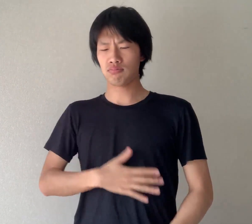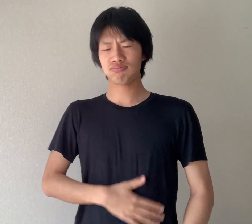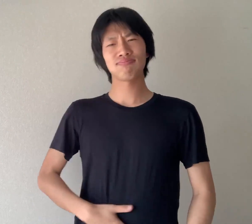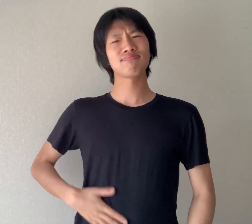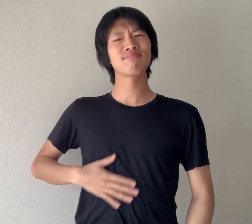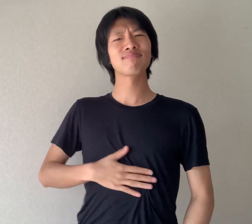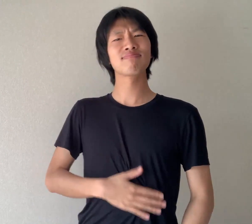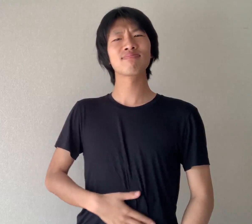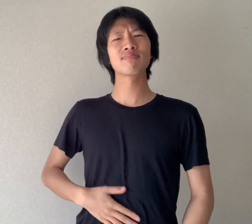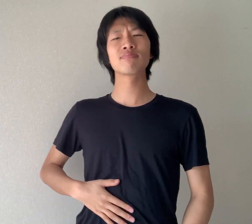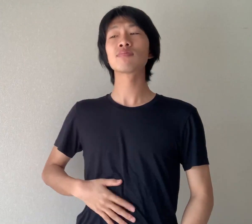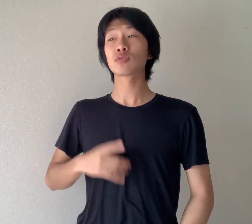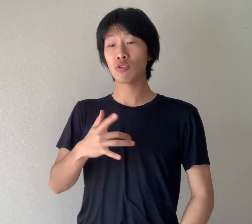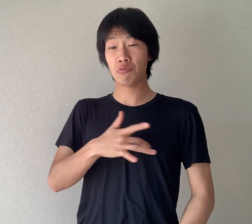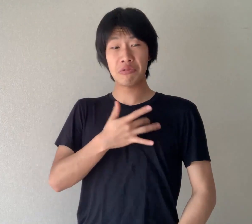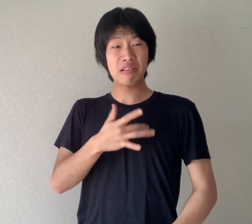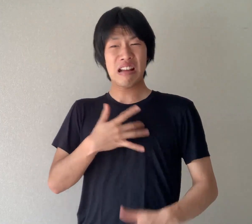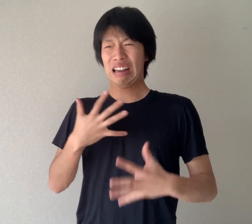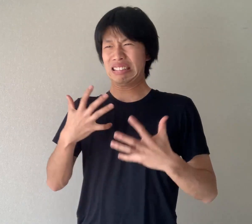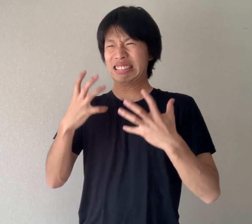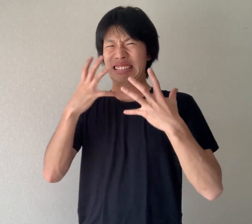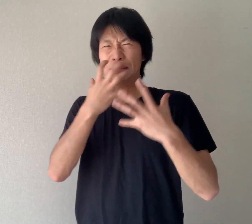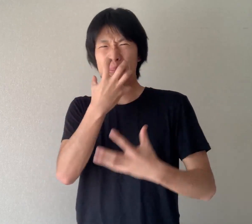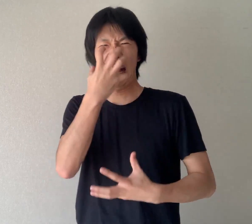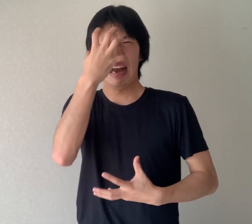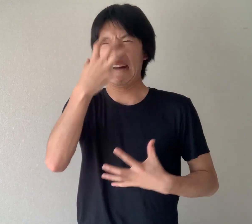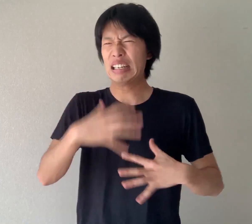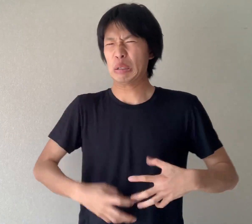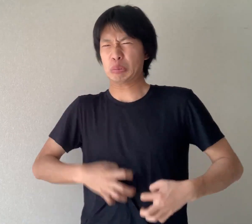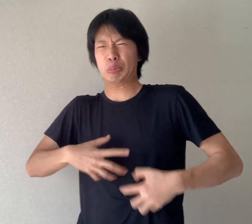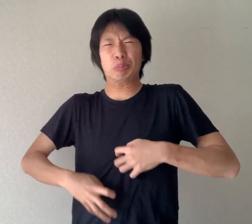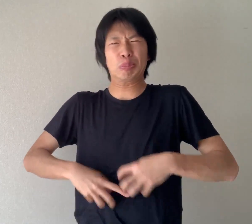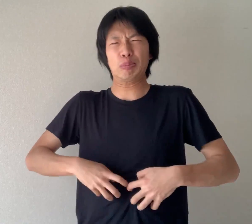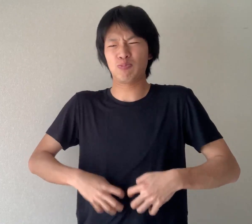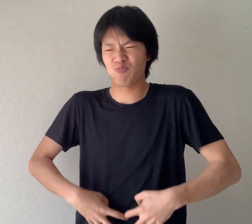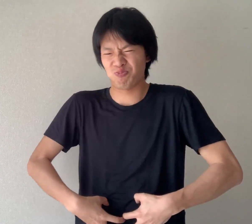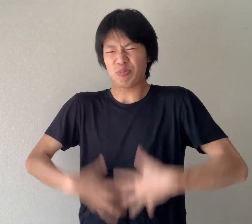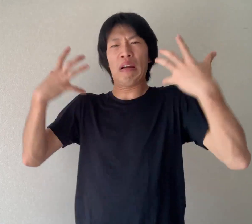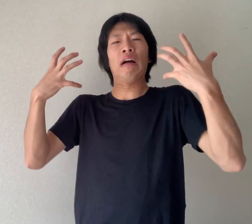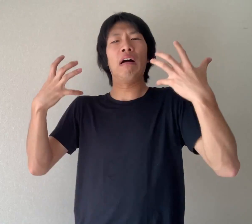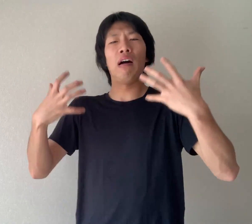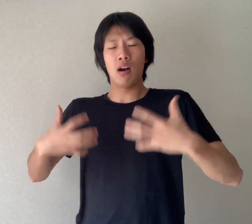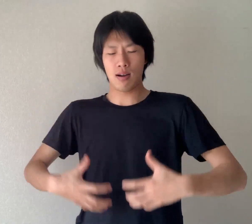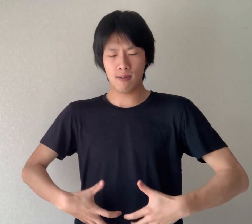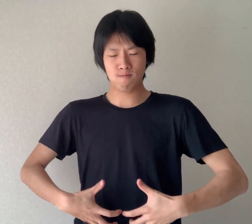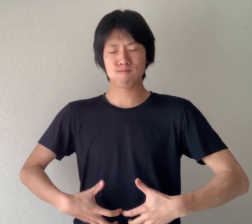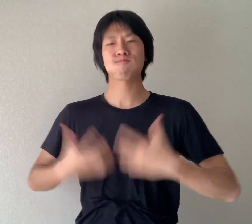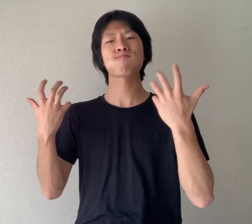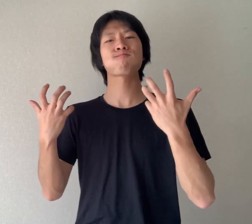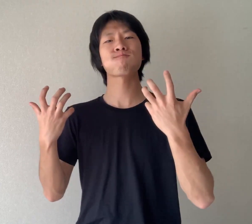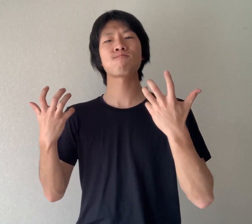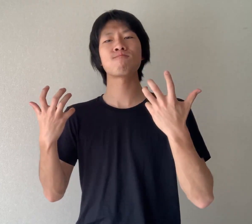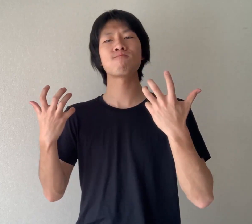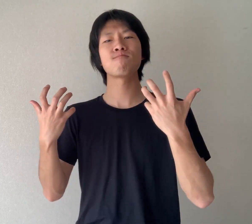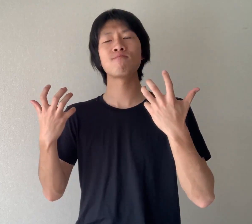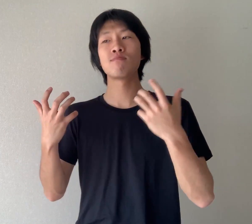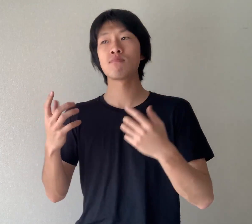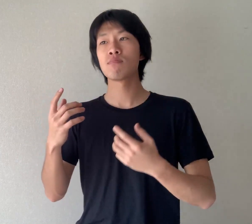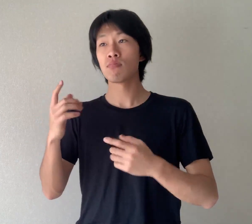the stomach. The sign expresses anger as though it originates and boils over from the stomach. "okoru"